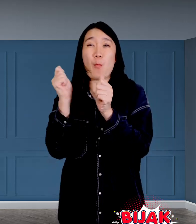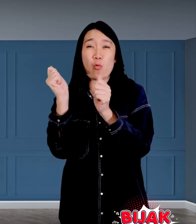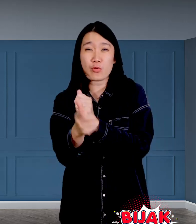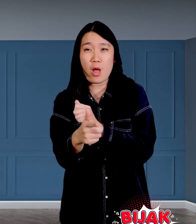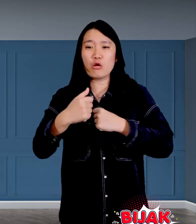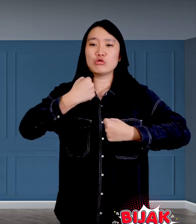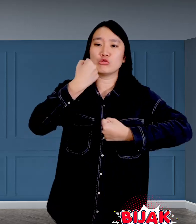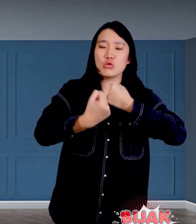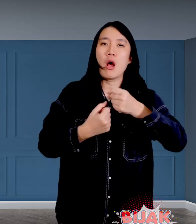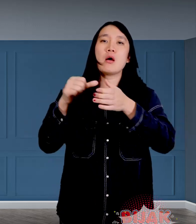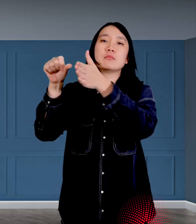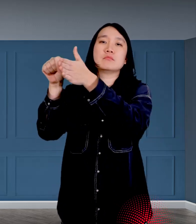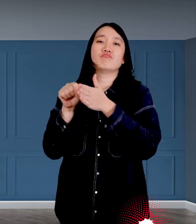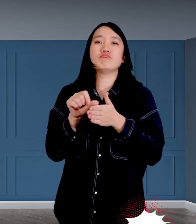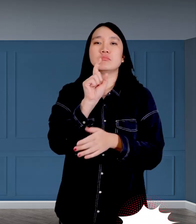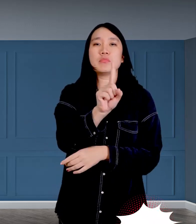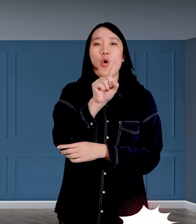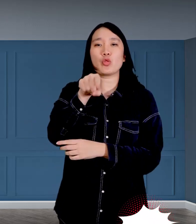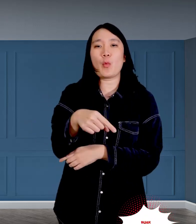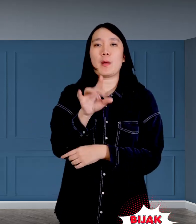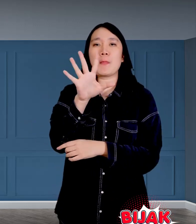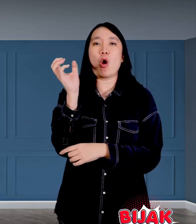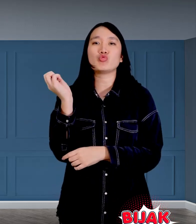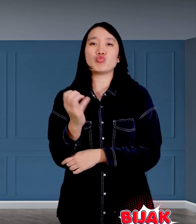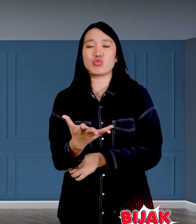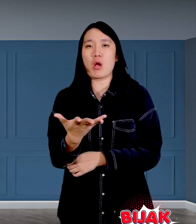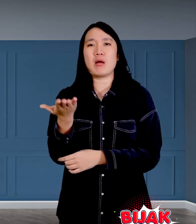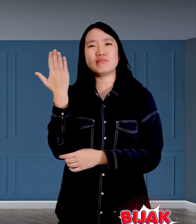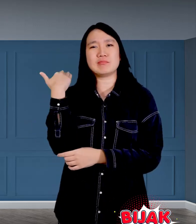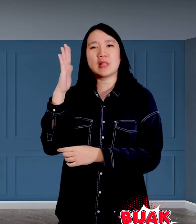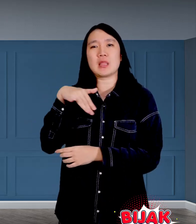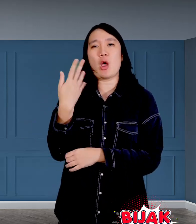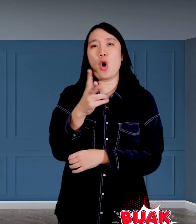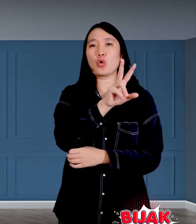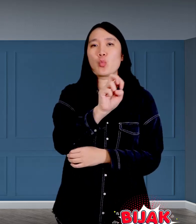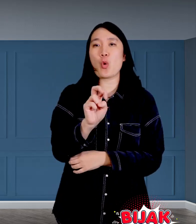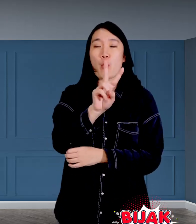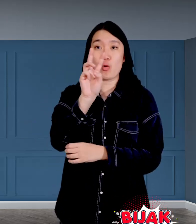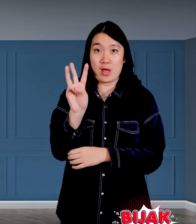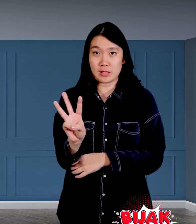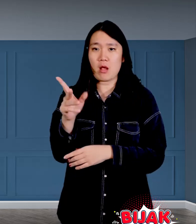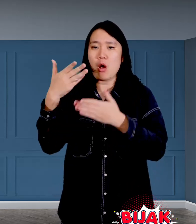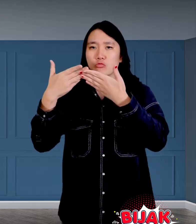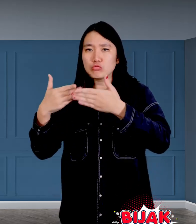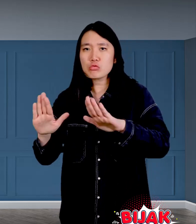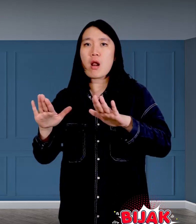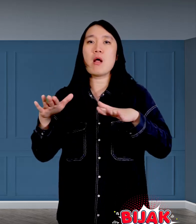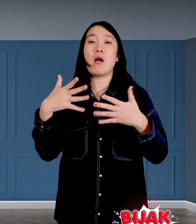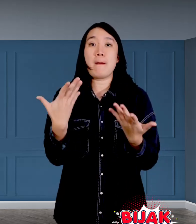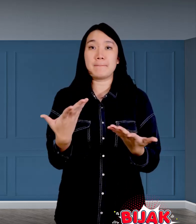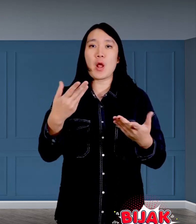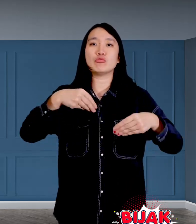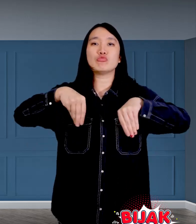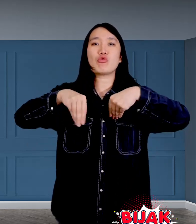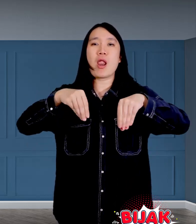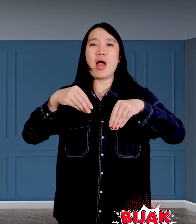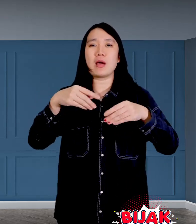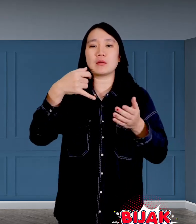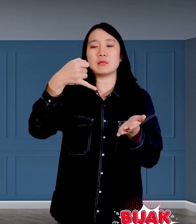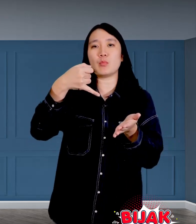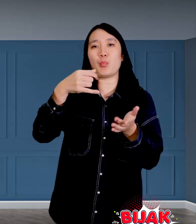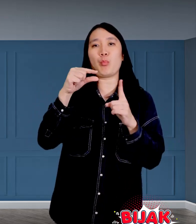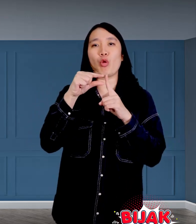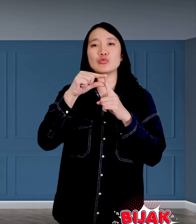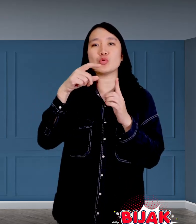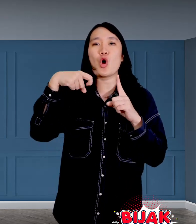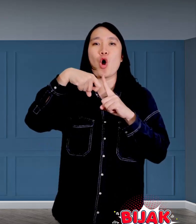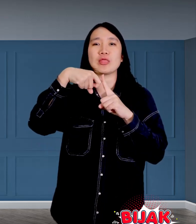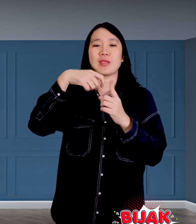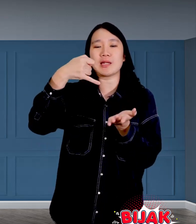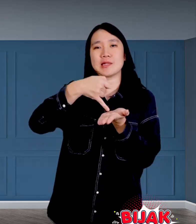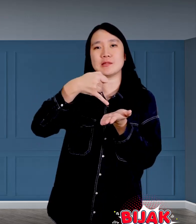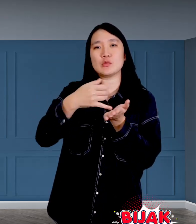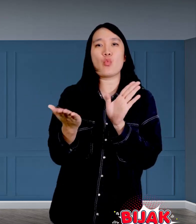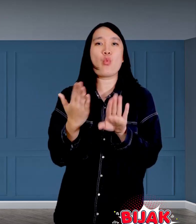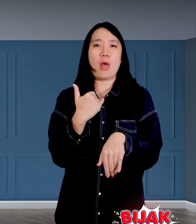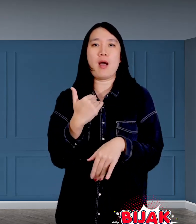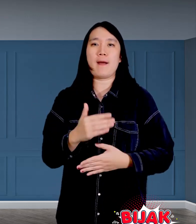then the business capital was assisted with 1.5 million In 2023 he will open a credit counter selling.